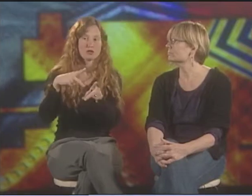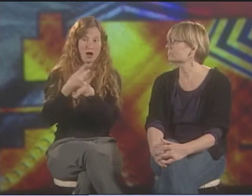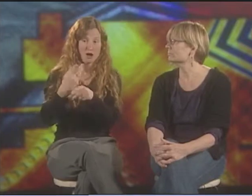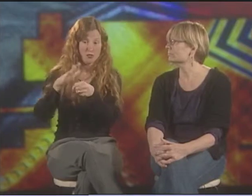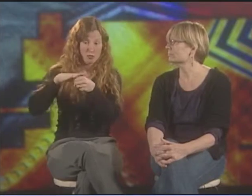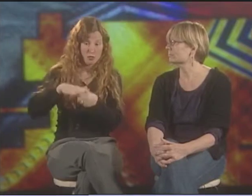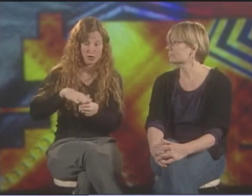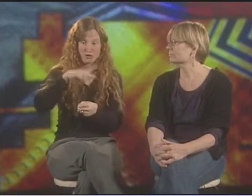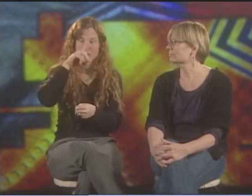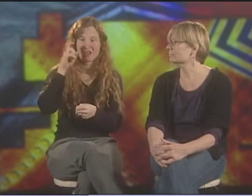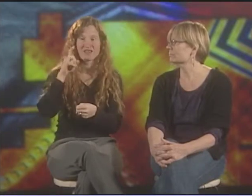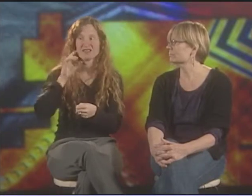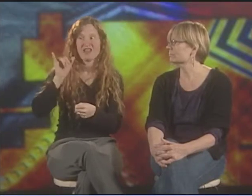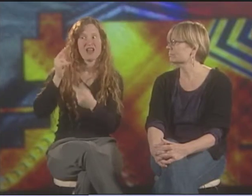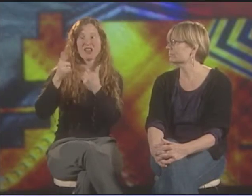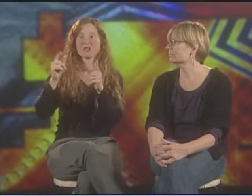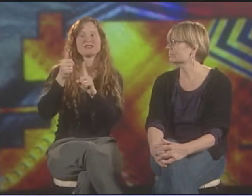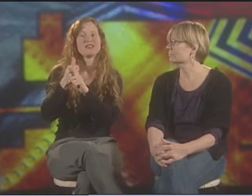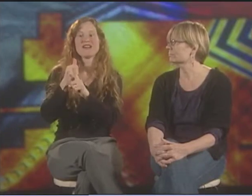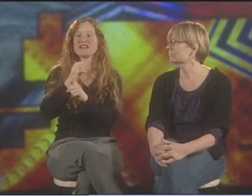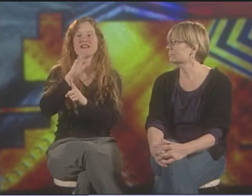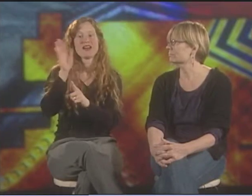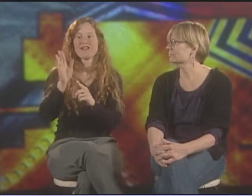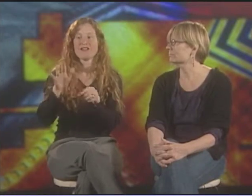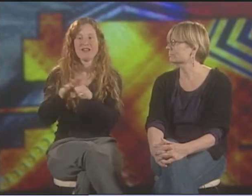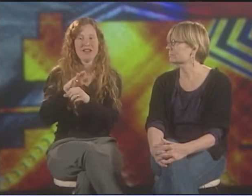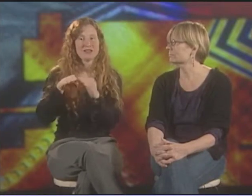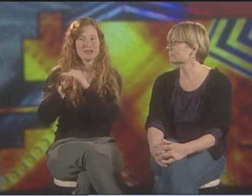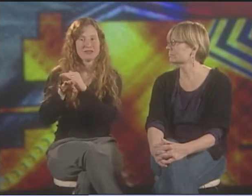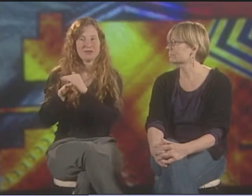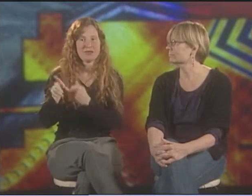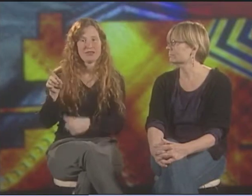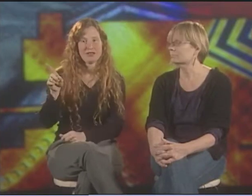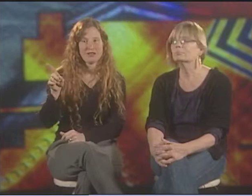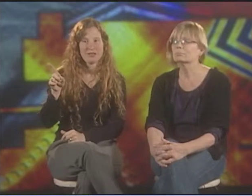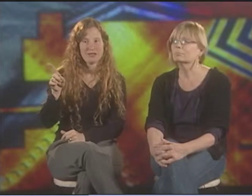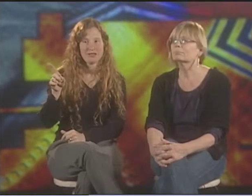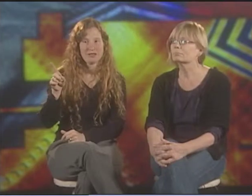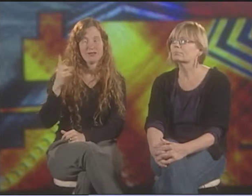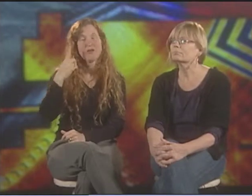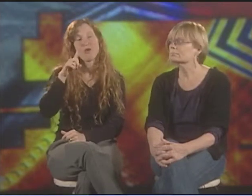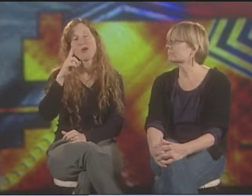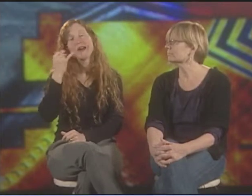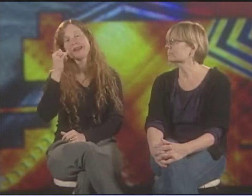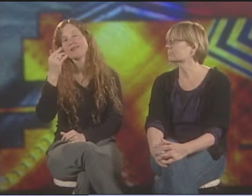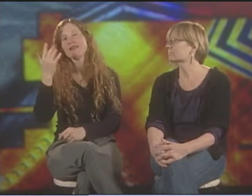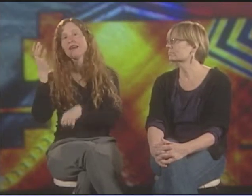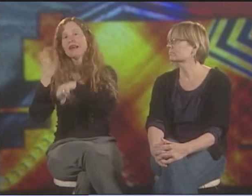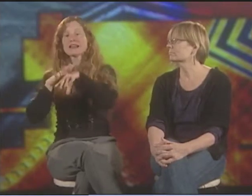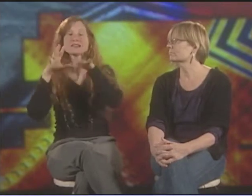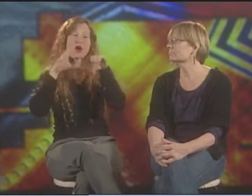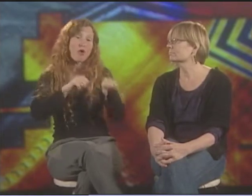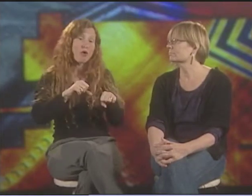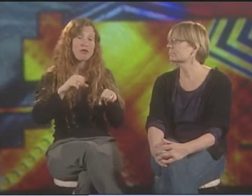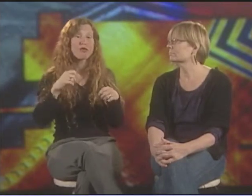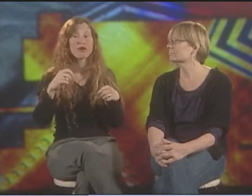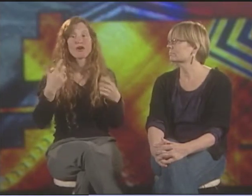THAT'S THE WORST KIND OF OPPRESSION BECAUSE LANGUAGE ITSELF IS NEVER FULLY ACCESSIBLE FOR DEAF PEOPLE.